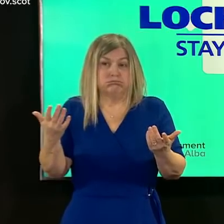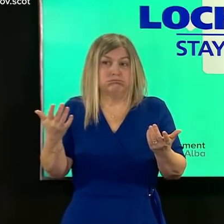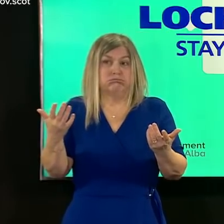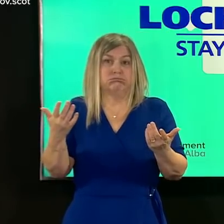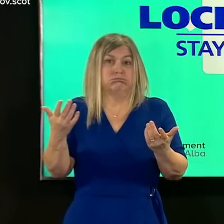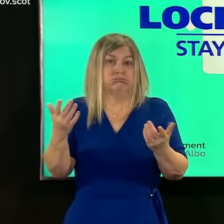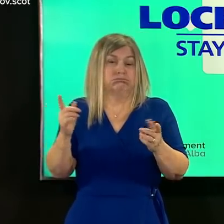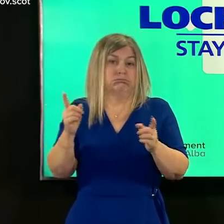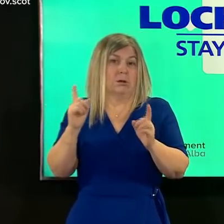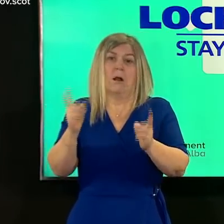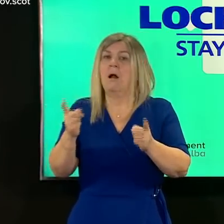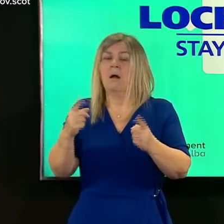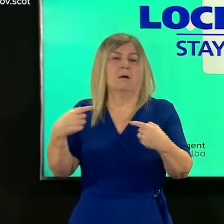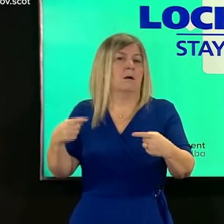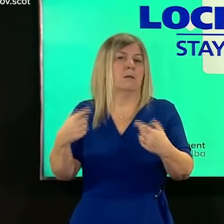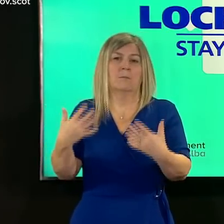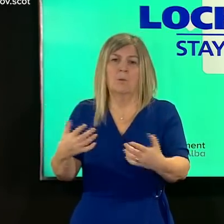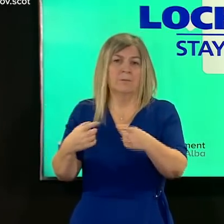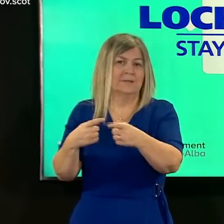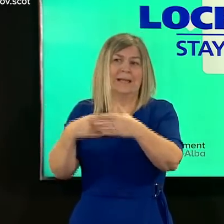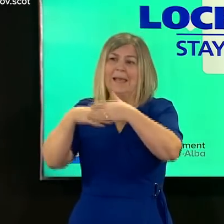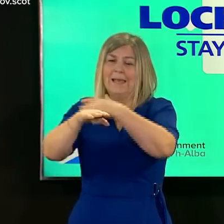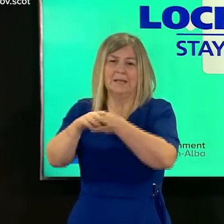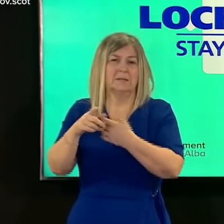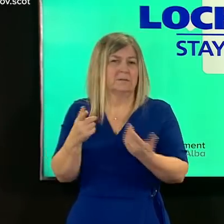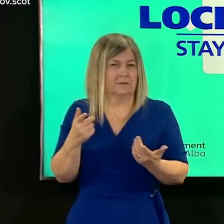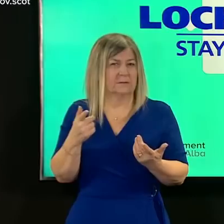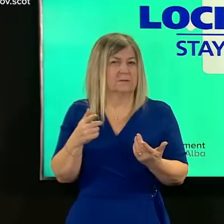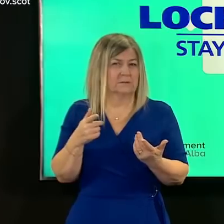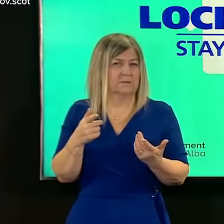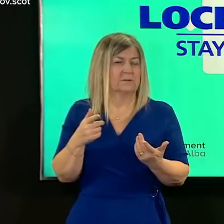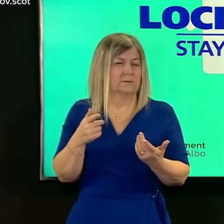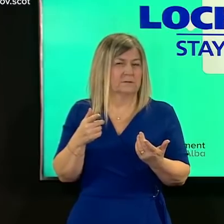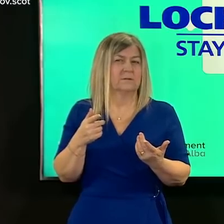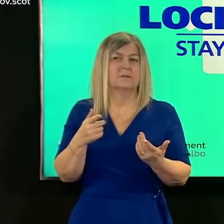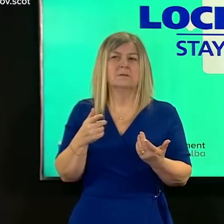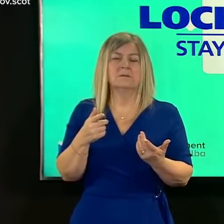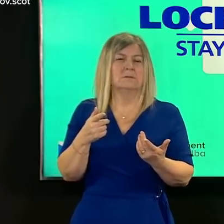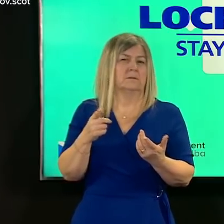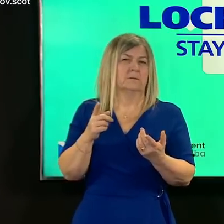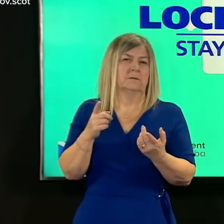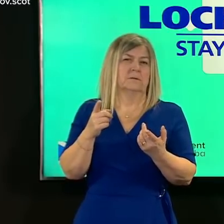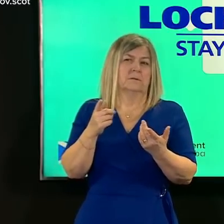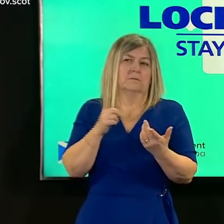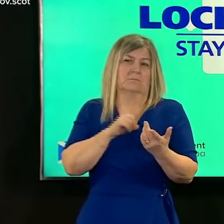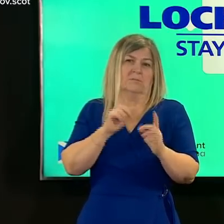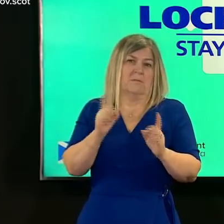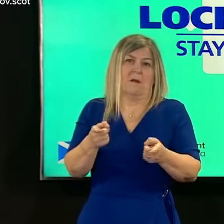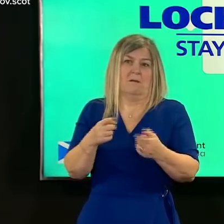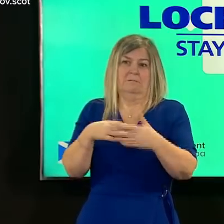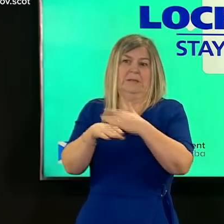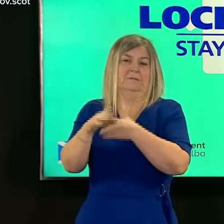into spend time meaningful contact and time with their loved ones in care homes and that's why